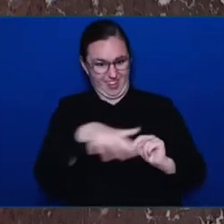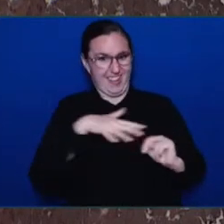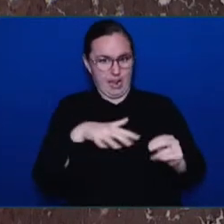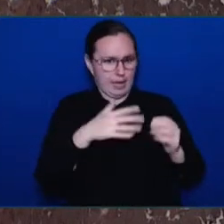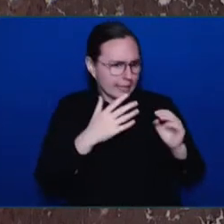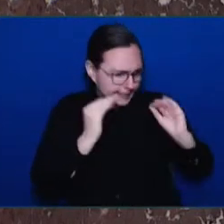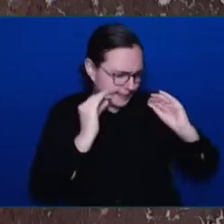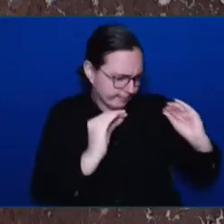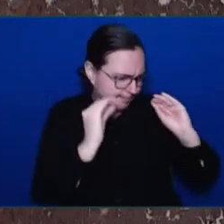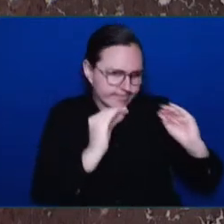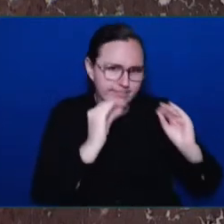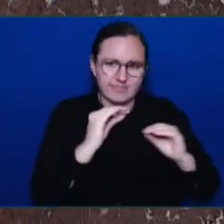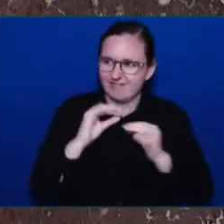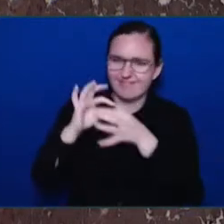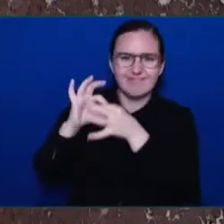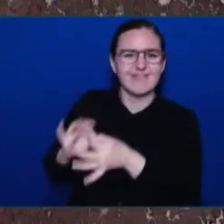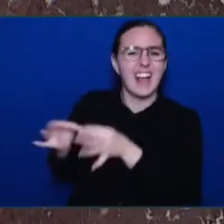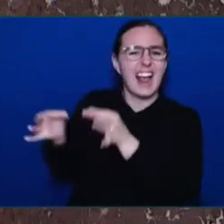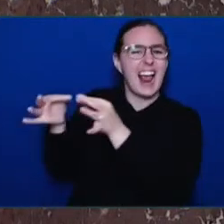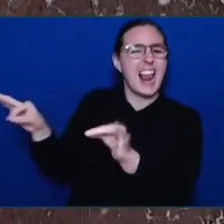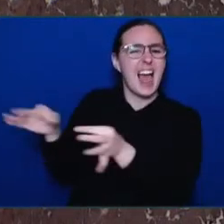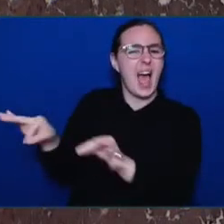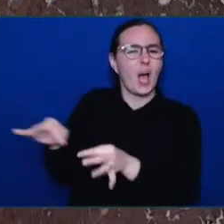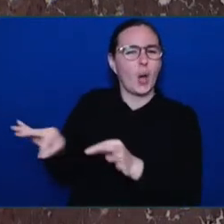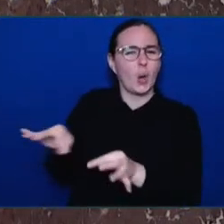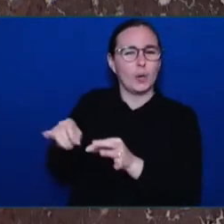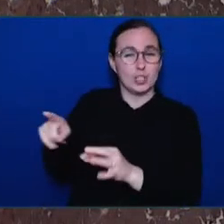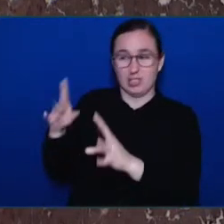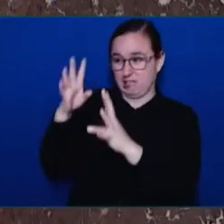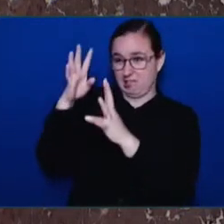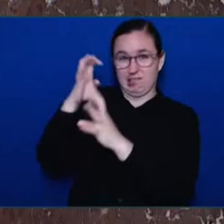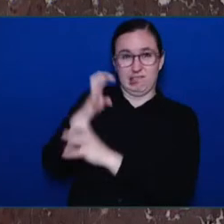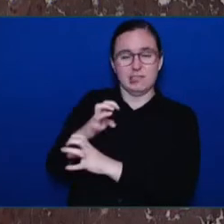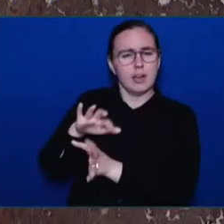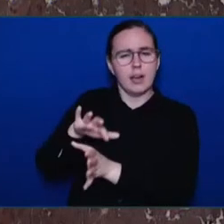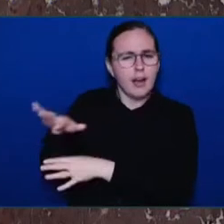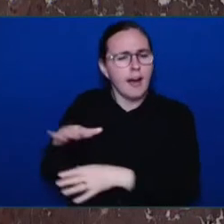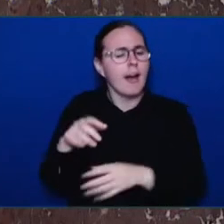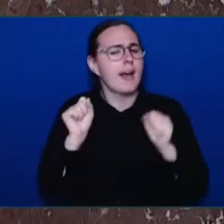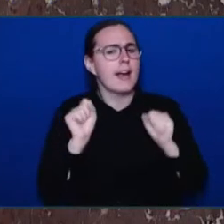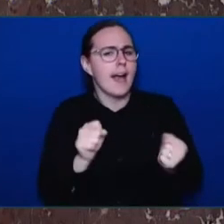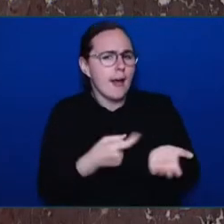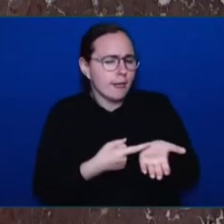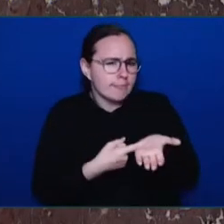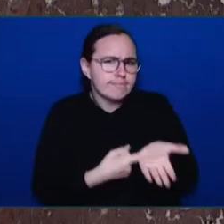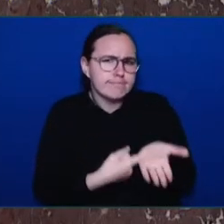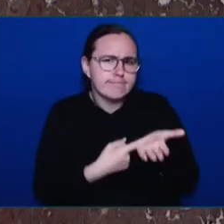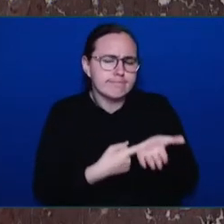There are 150 truly dedicated volunteers with diverse backgrounds on this restorative justice